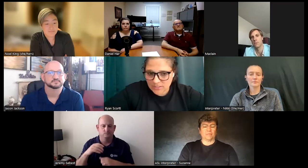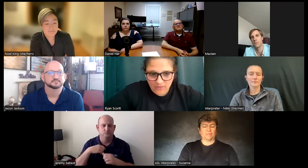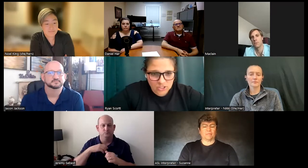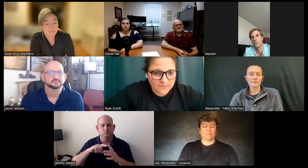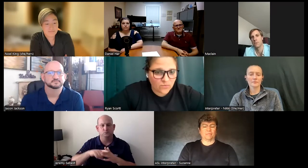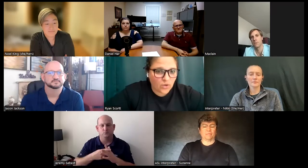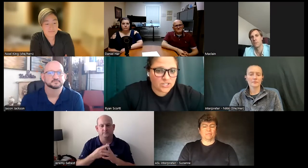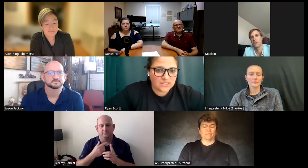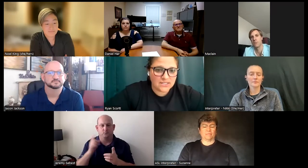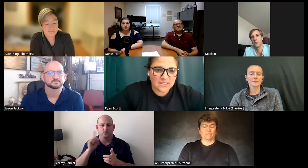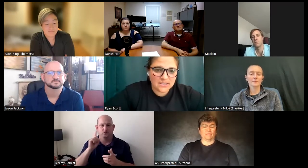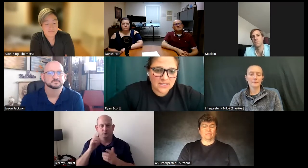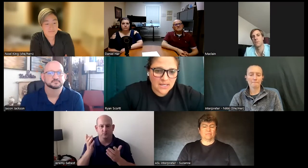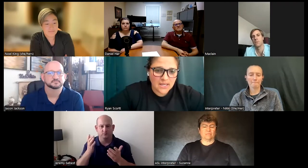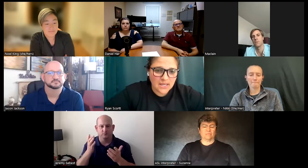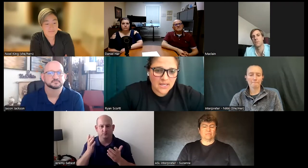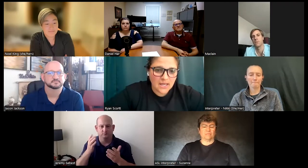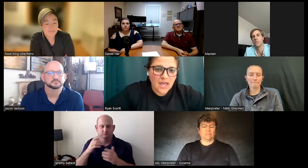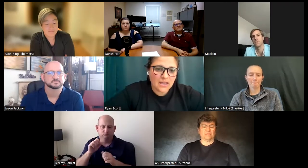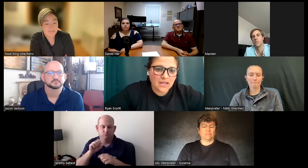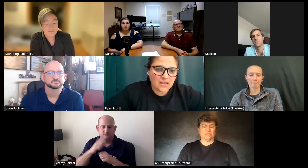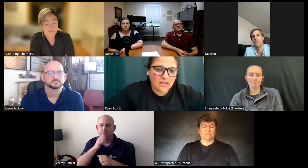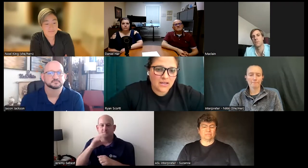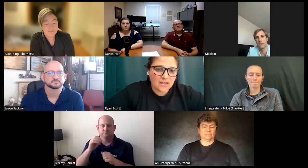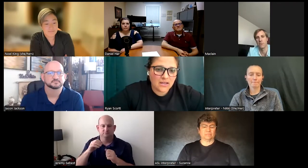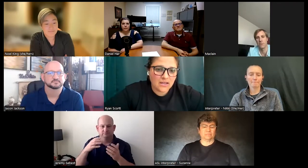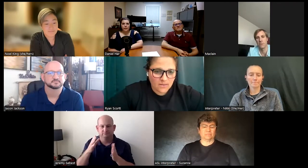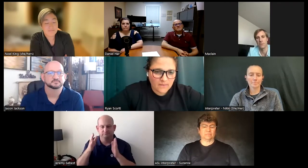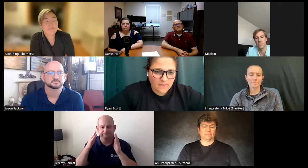different jobs in Washington DC and